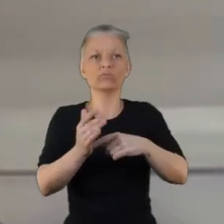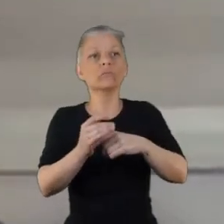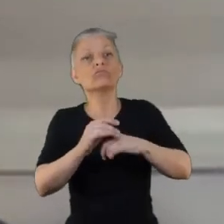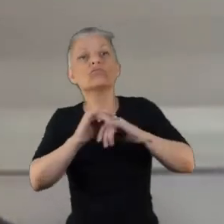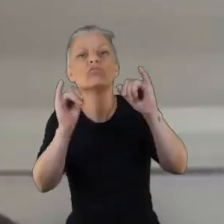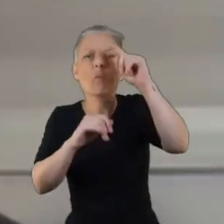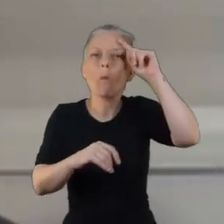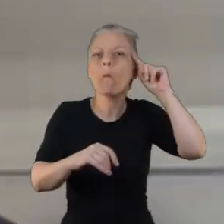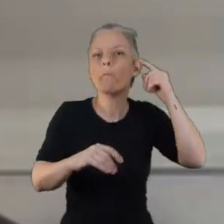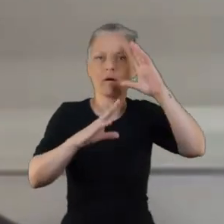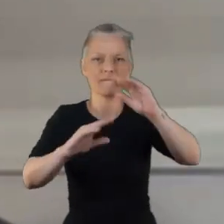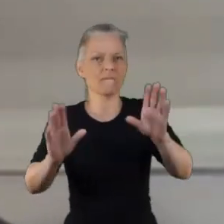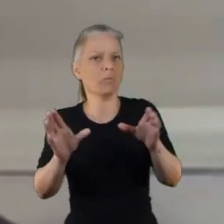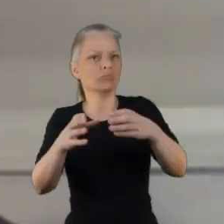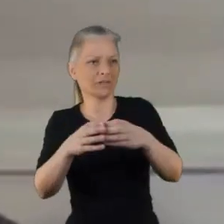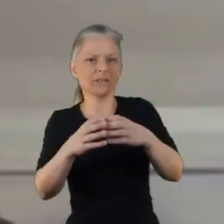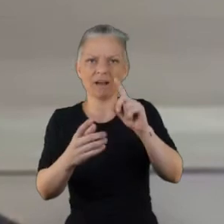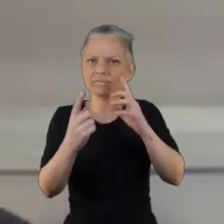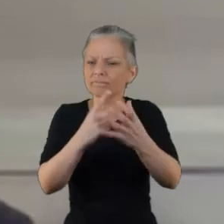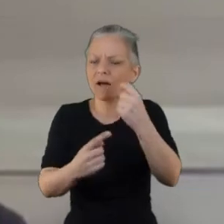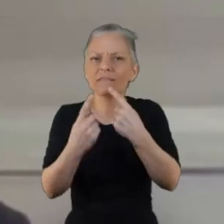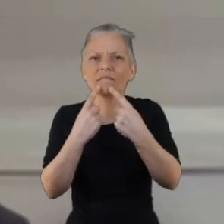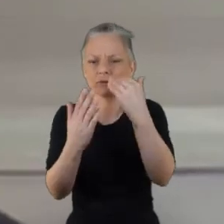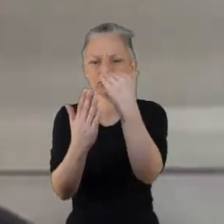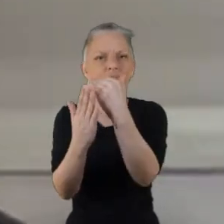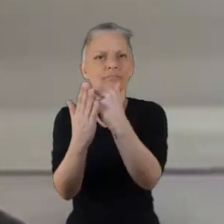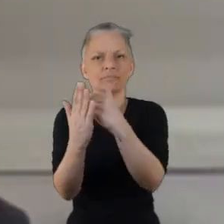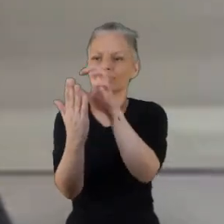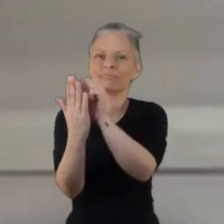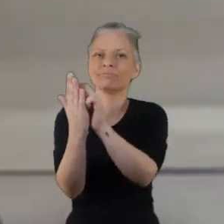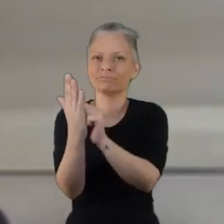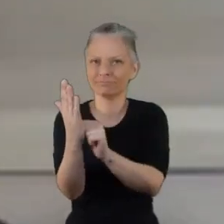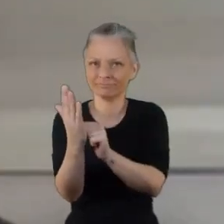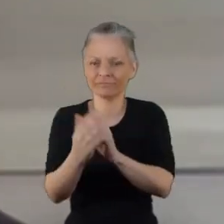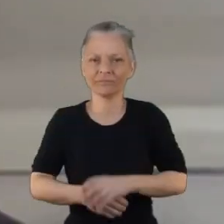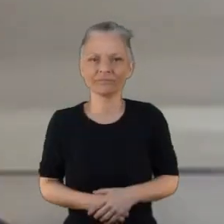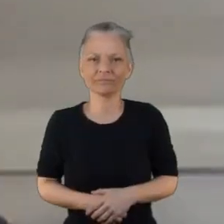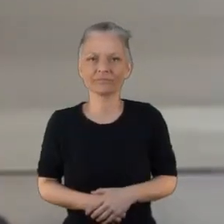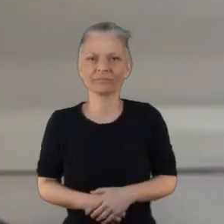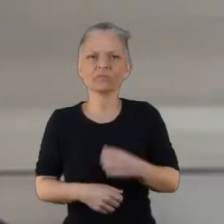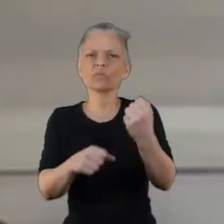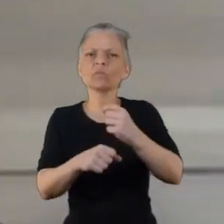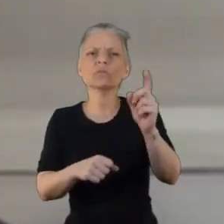project so successful has been building up the relationships in many ways it reflects some of the feedback about the report is building up trust.